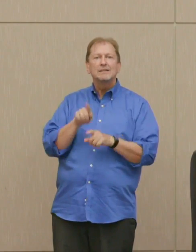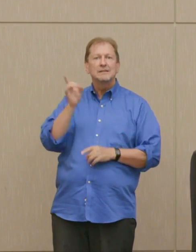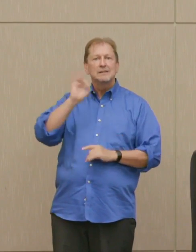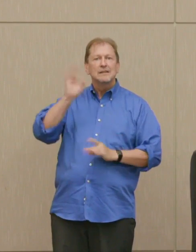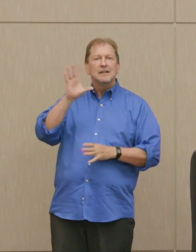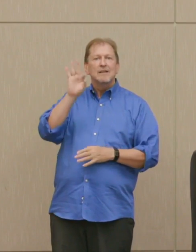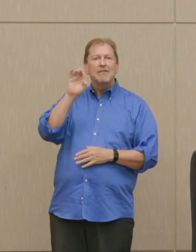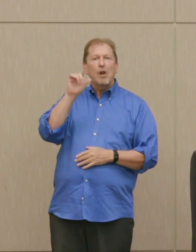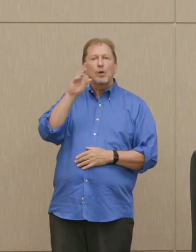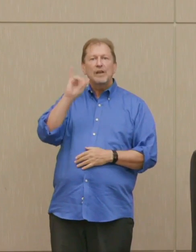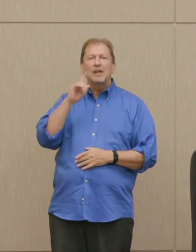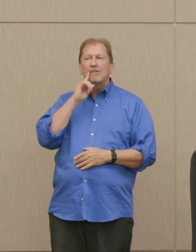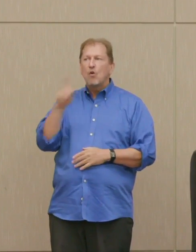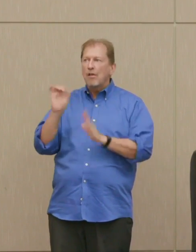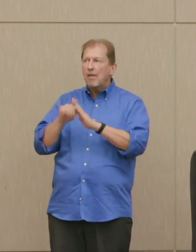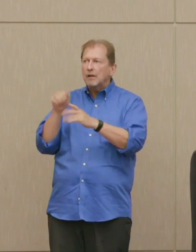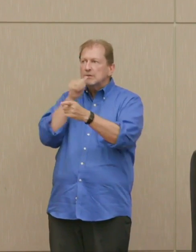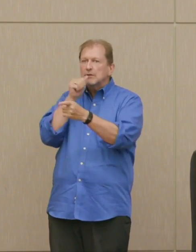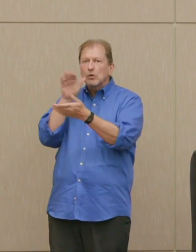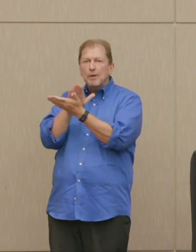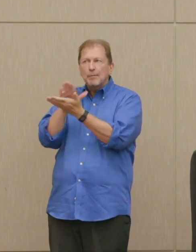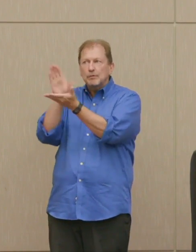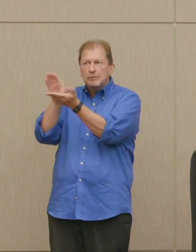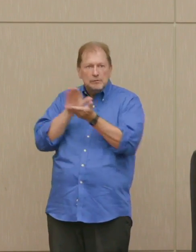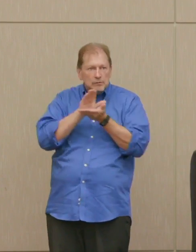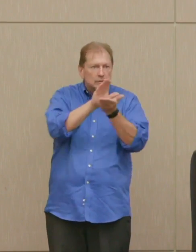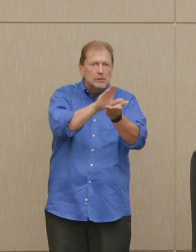and faced a possible sentence of 115 years in prison.